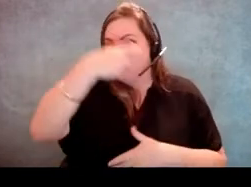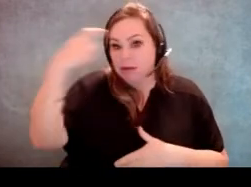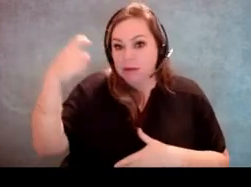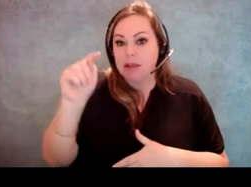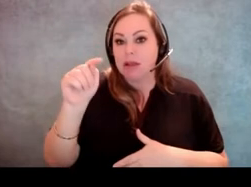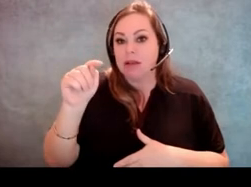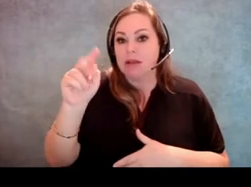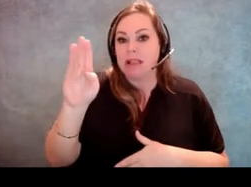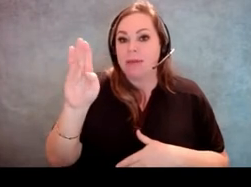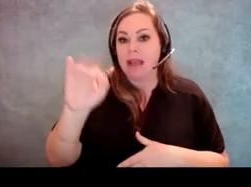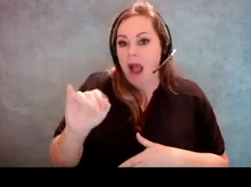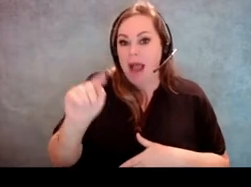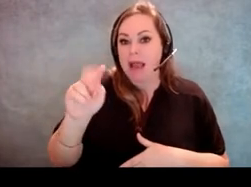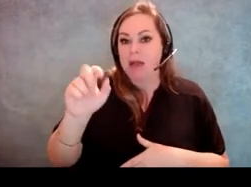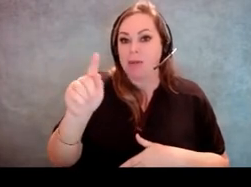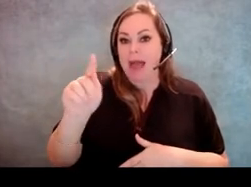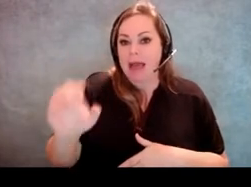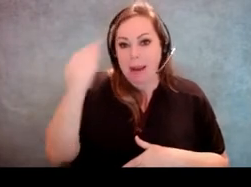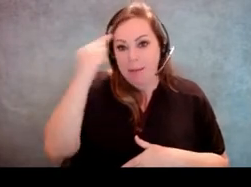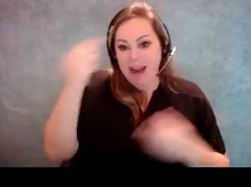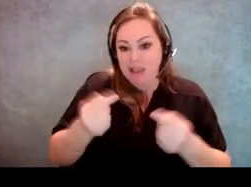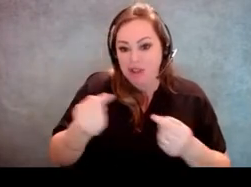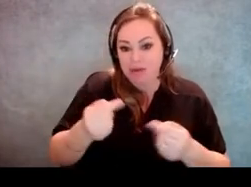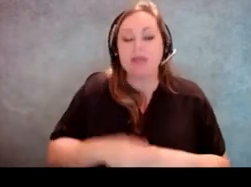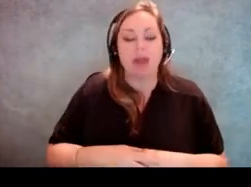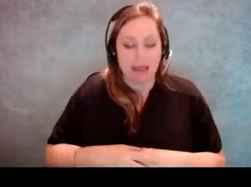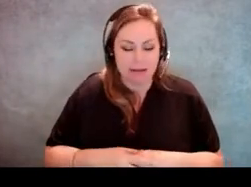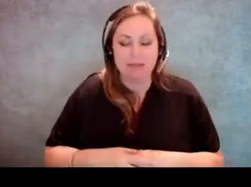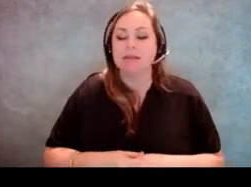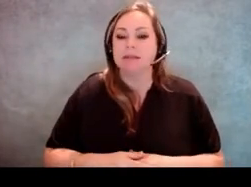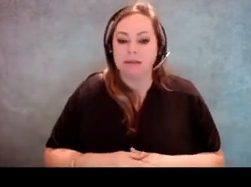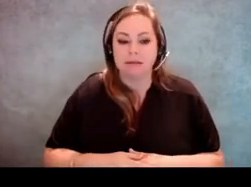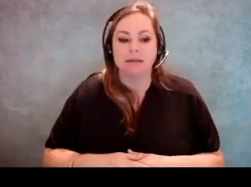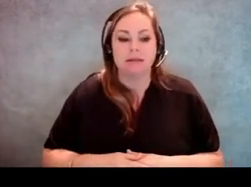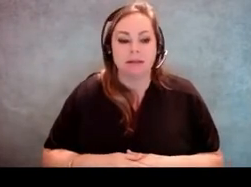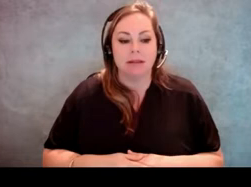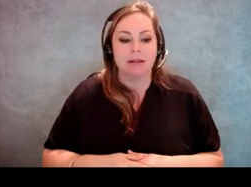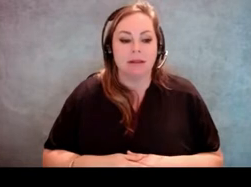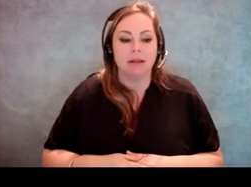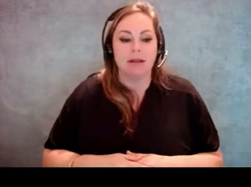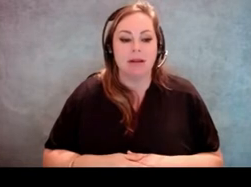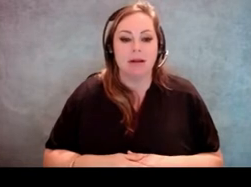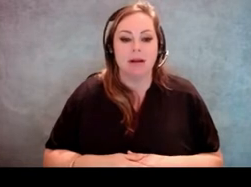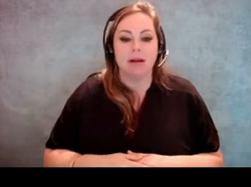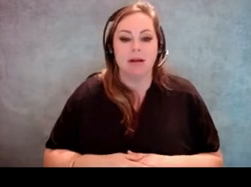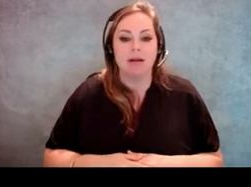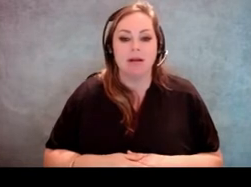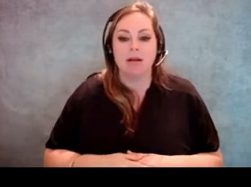[Molly Broadway] Traumatic brain injury. Absolutely, or, you know, non-advanced physical impairments